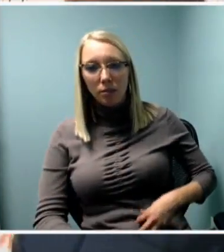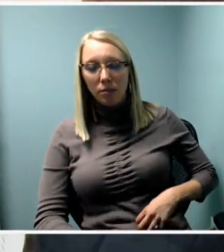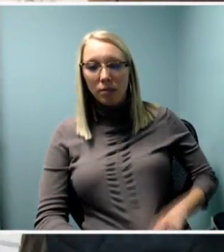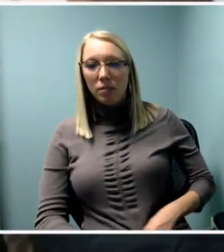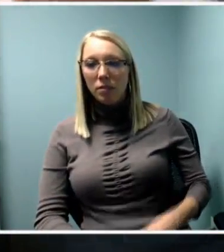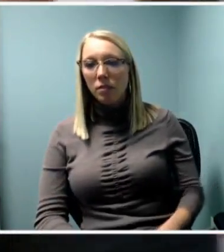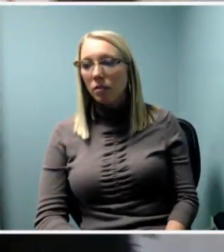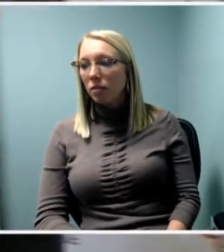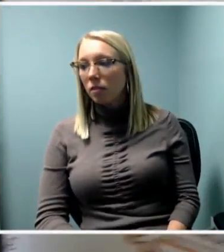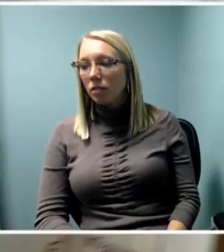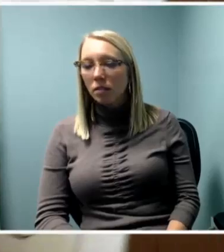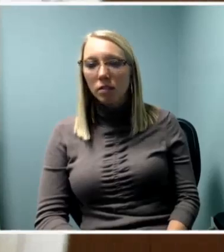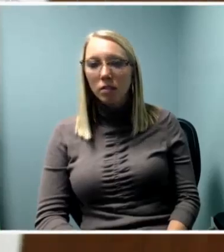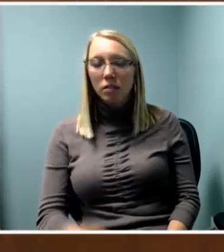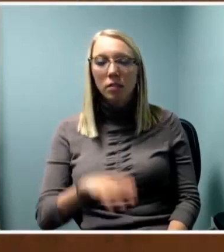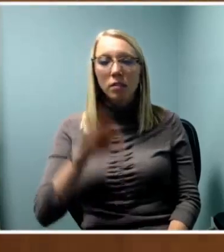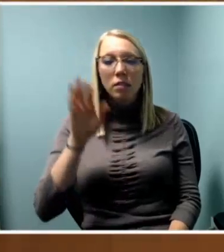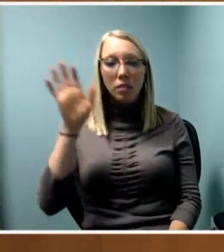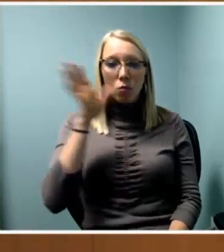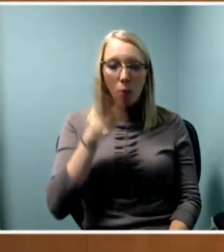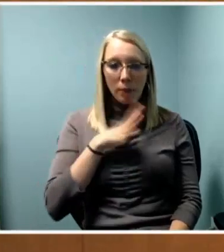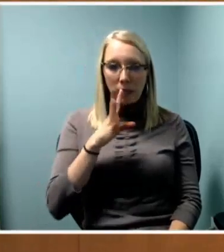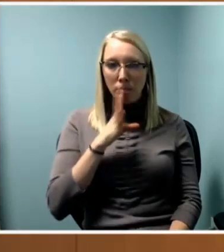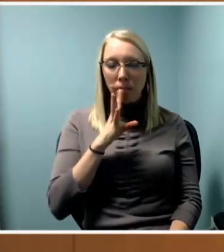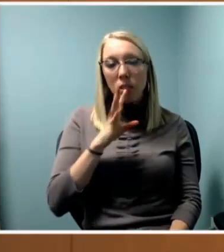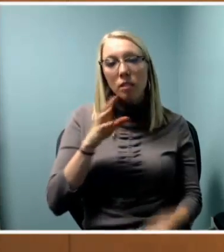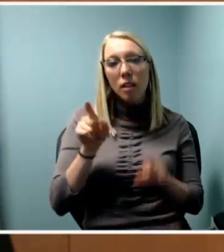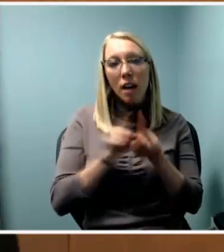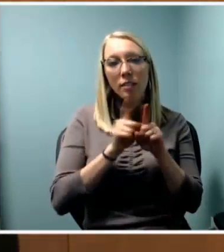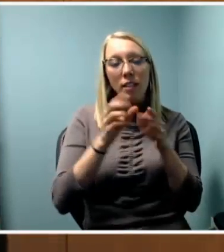As leaders and activists we merged. (chuckles)